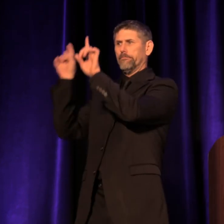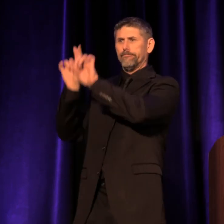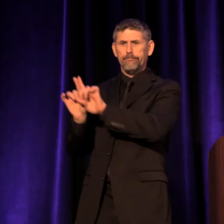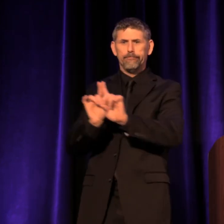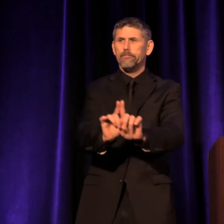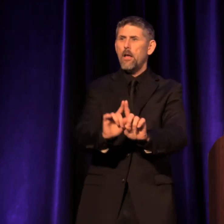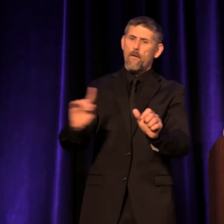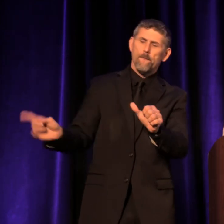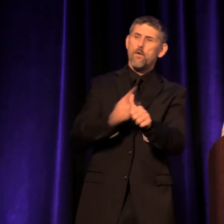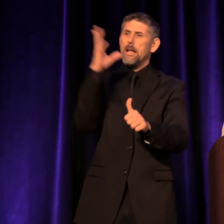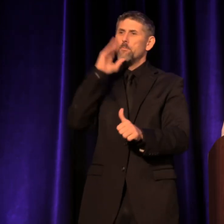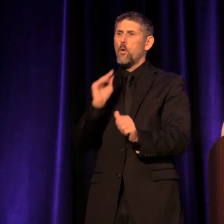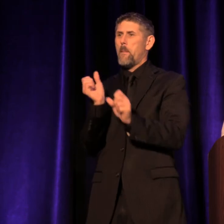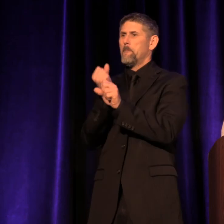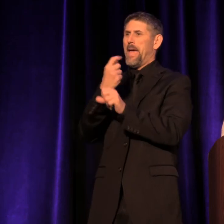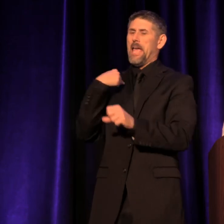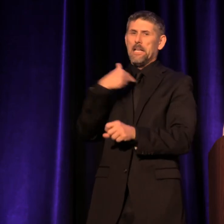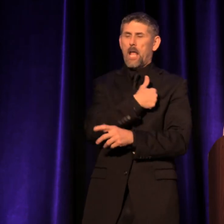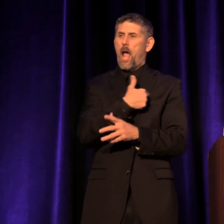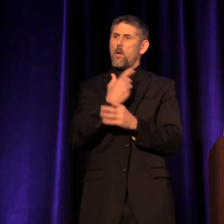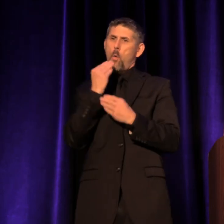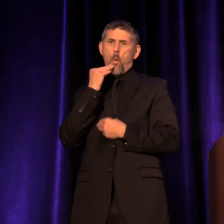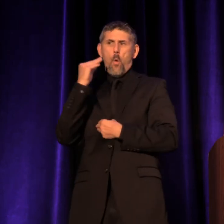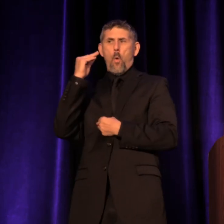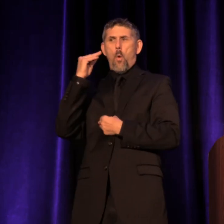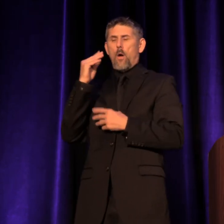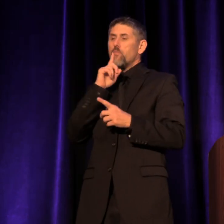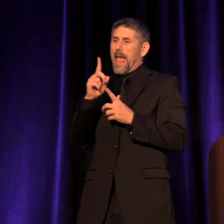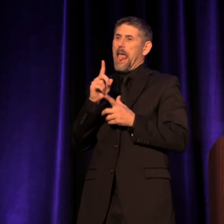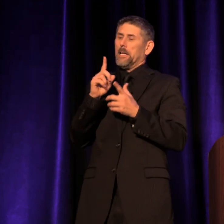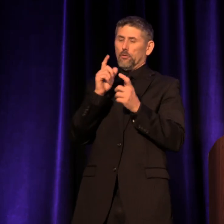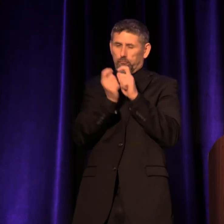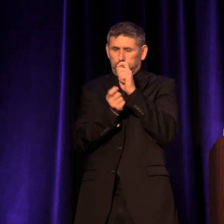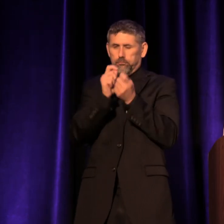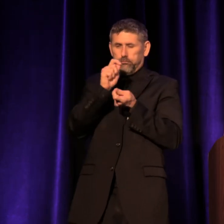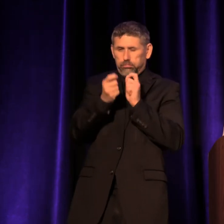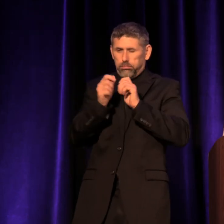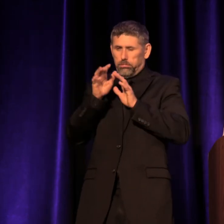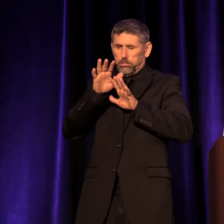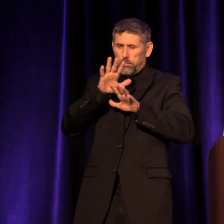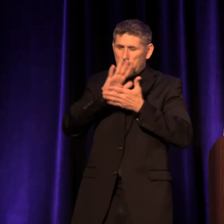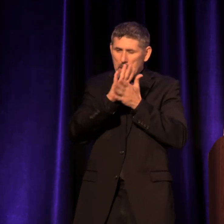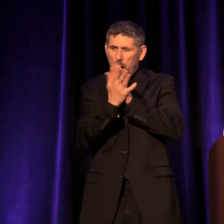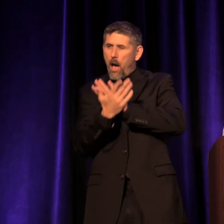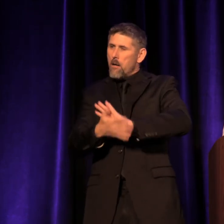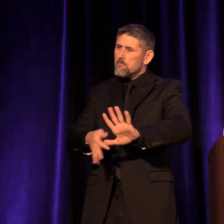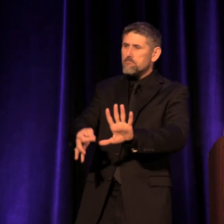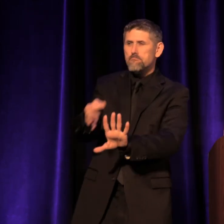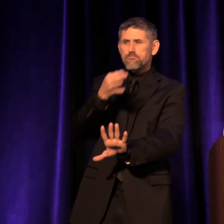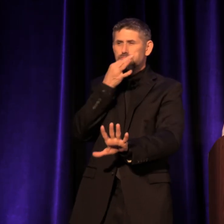makes us hone and polish our skills even more. And in theater for young audience